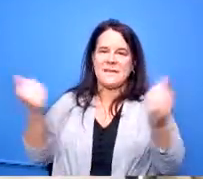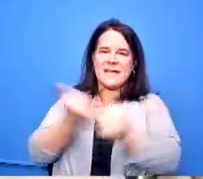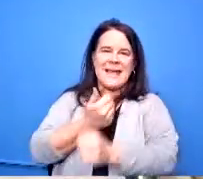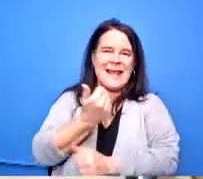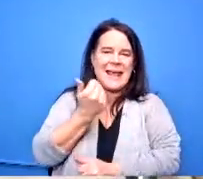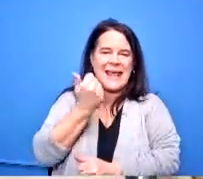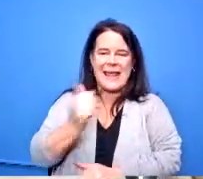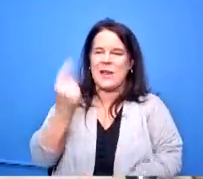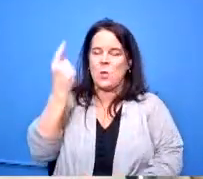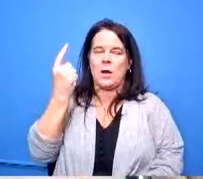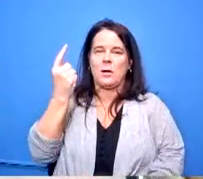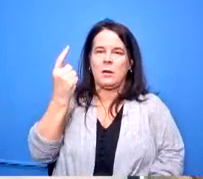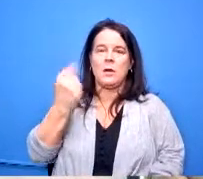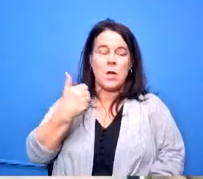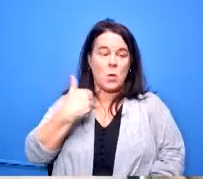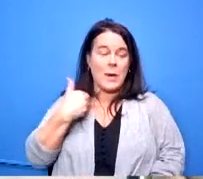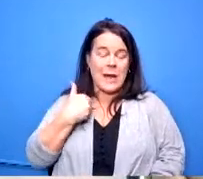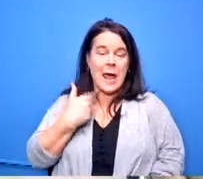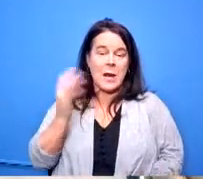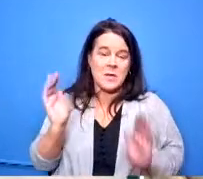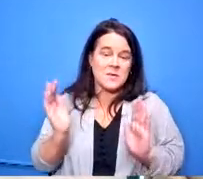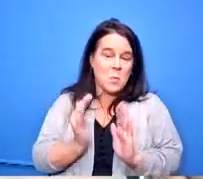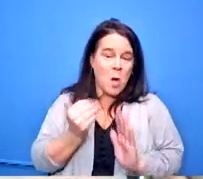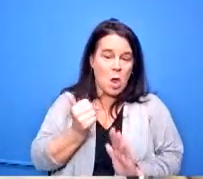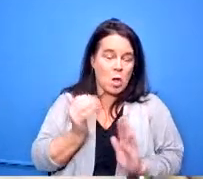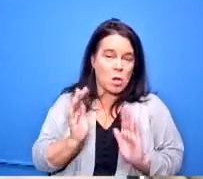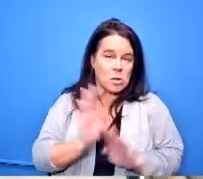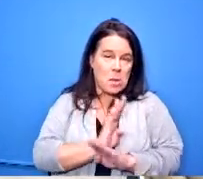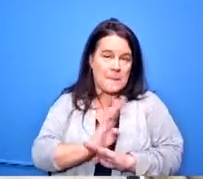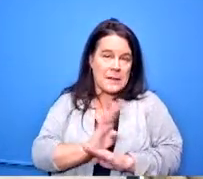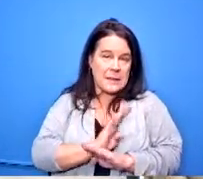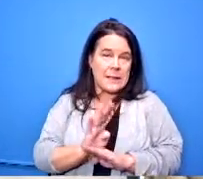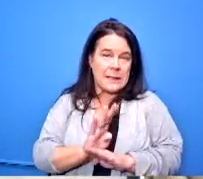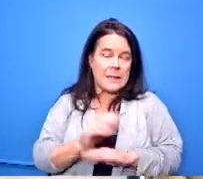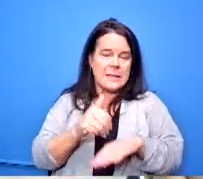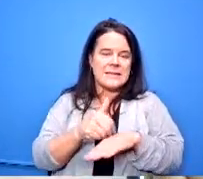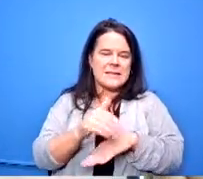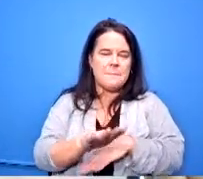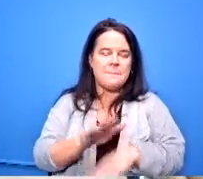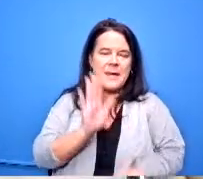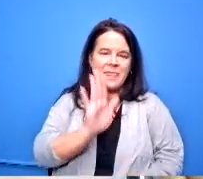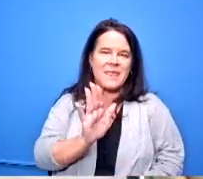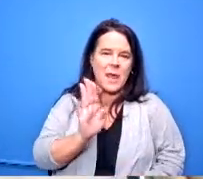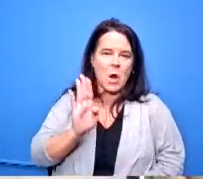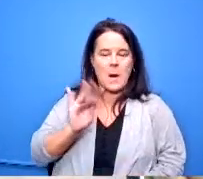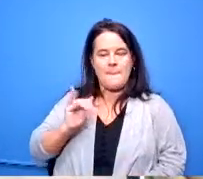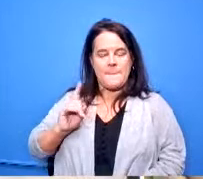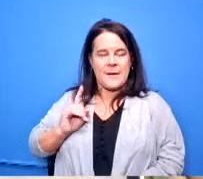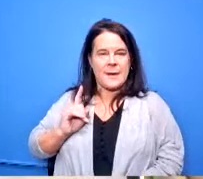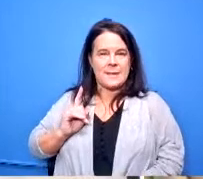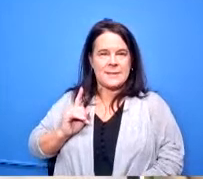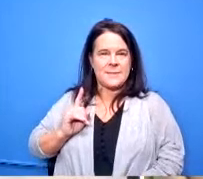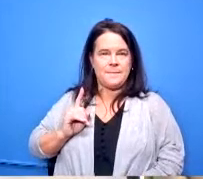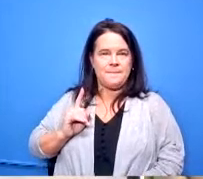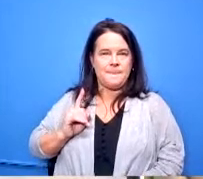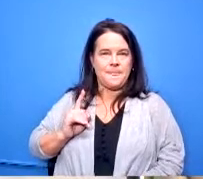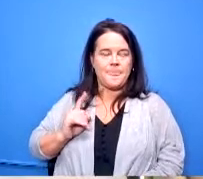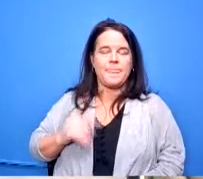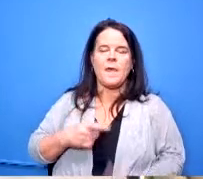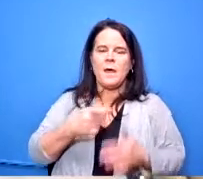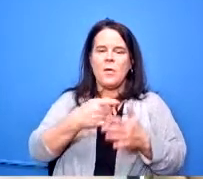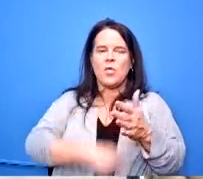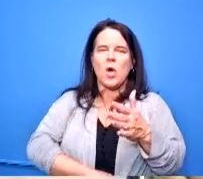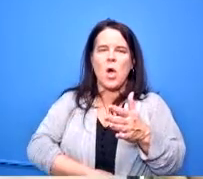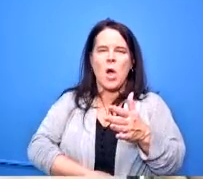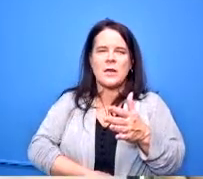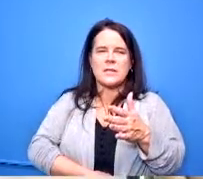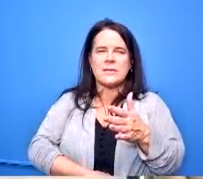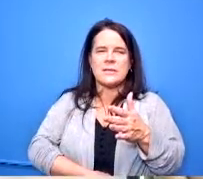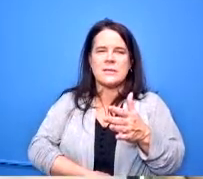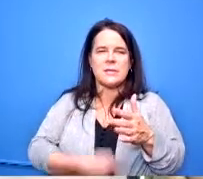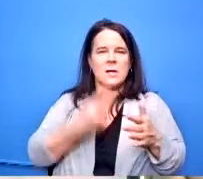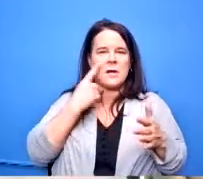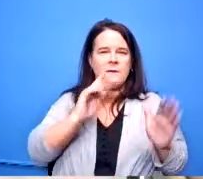a smaller company um put in put in a bid for it and um the cost of that smaller company using vans